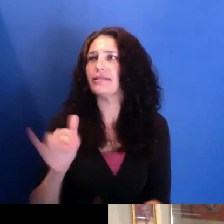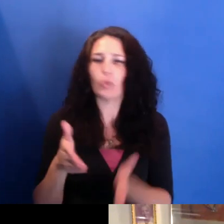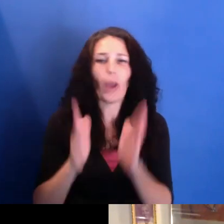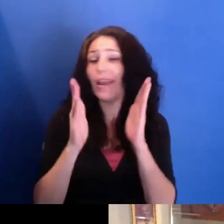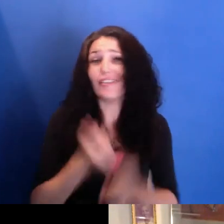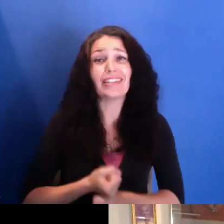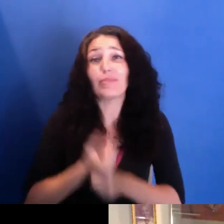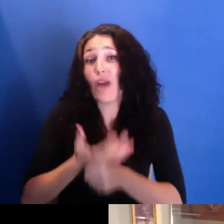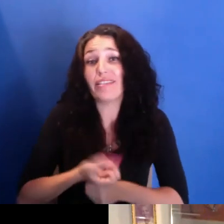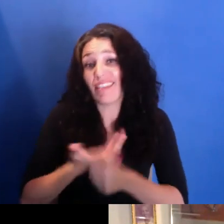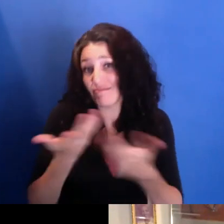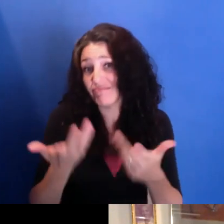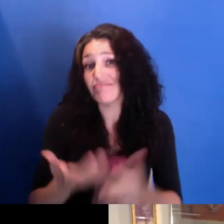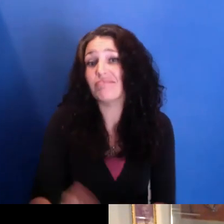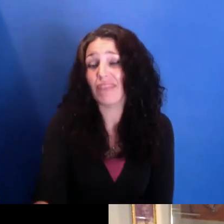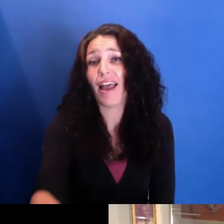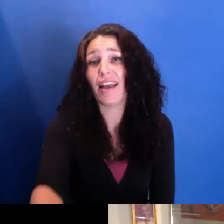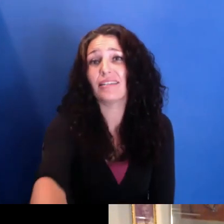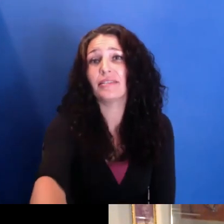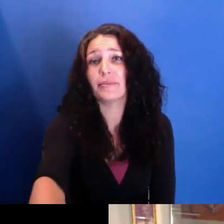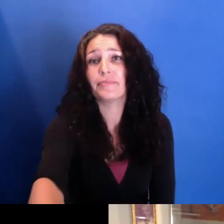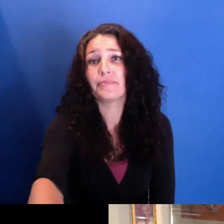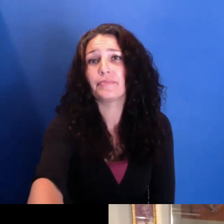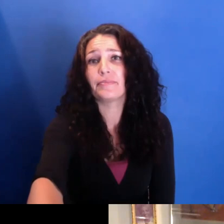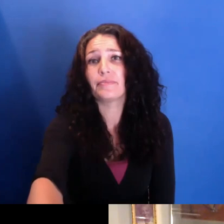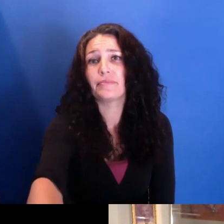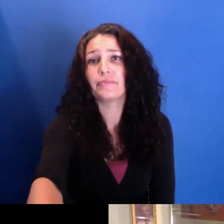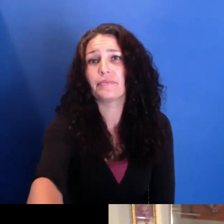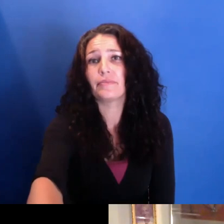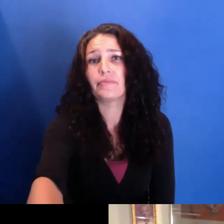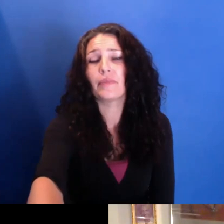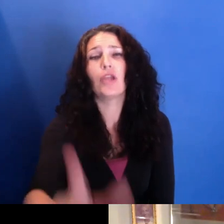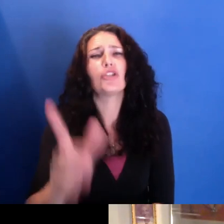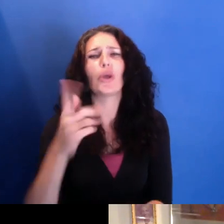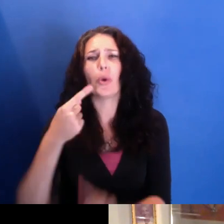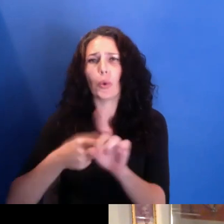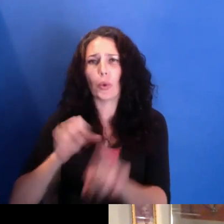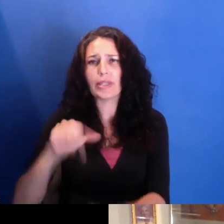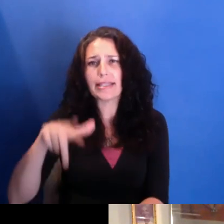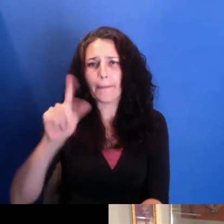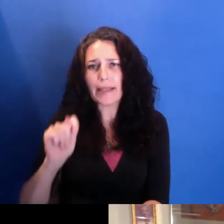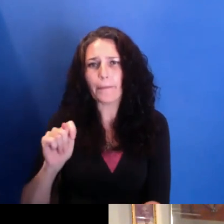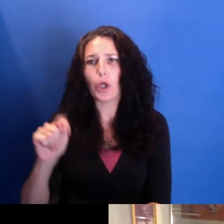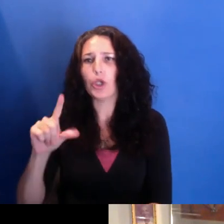And so, so and in September 2020, you know, what-- what is your practice of media now?